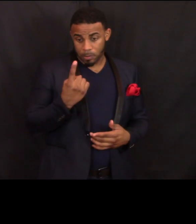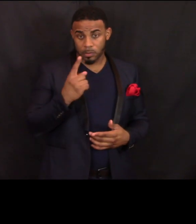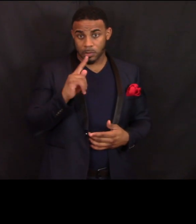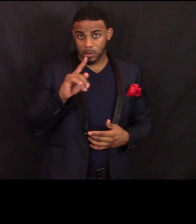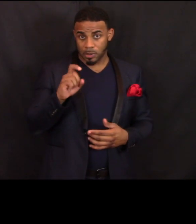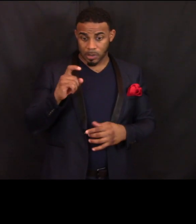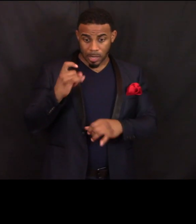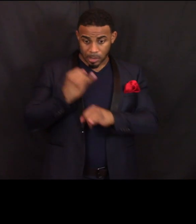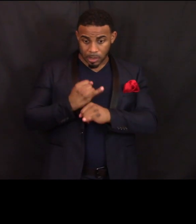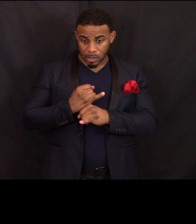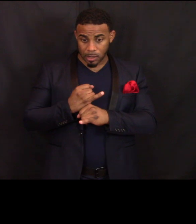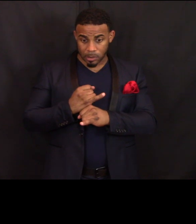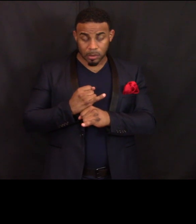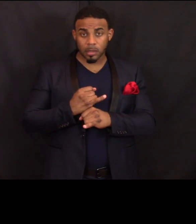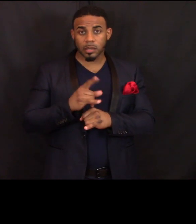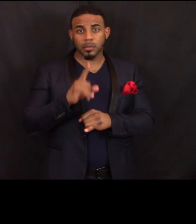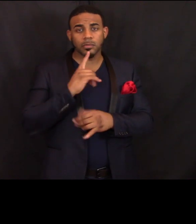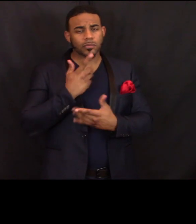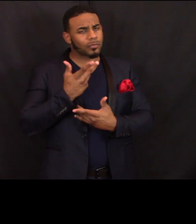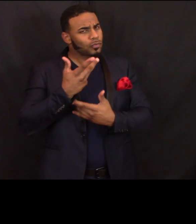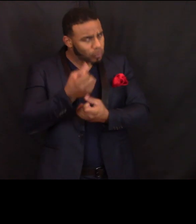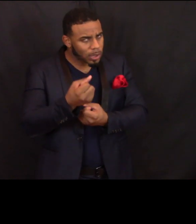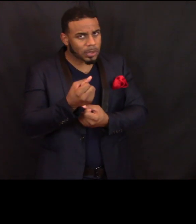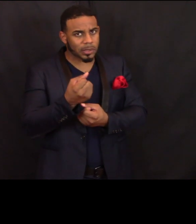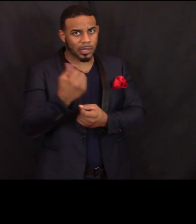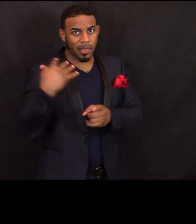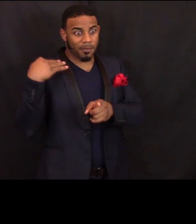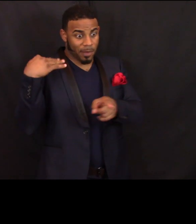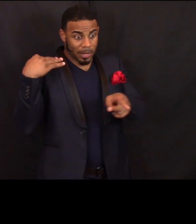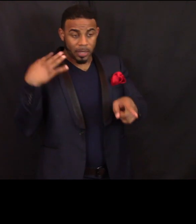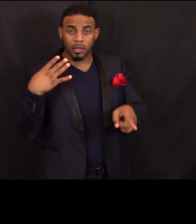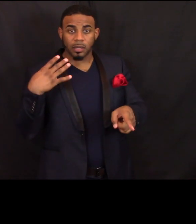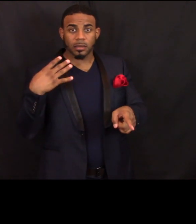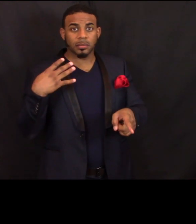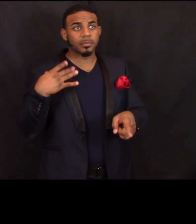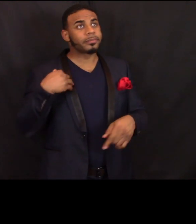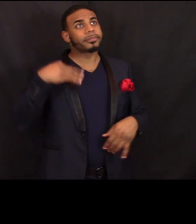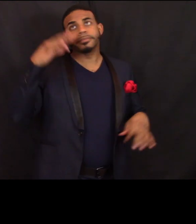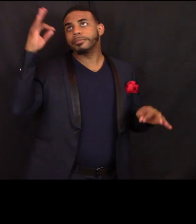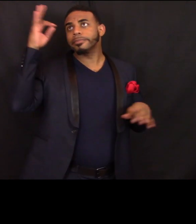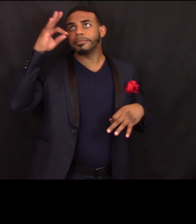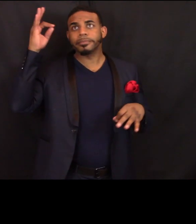you can be assured that the volunteer who is preparing your taxes